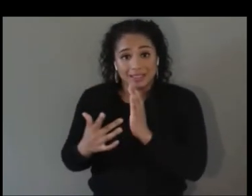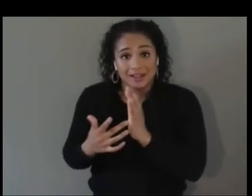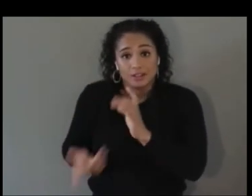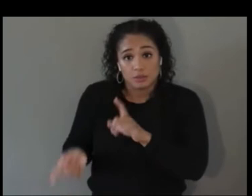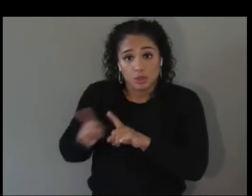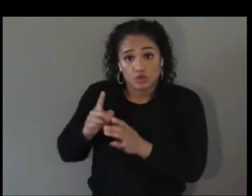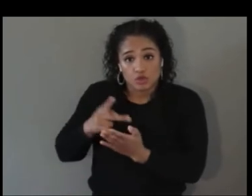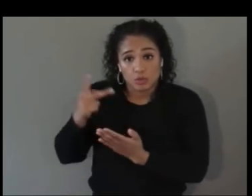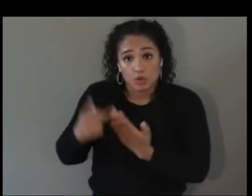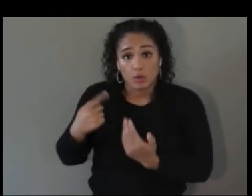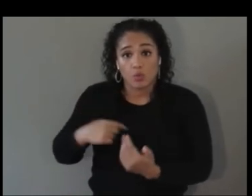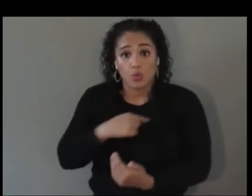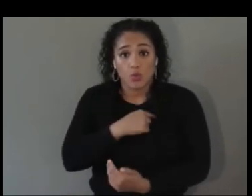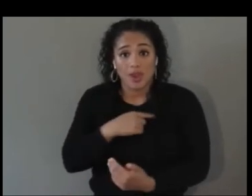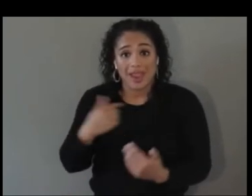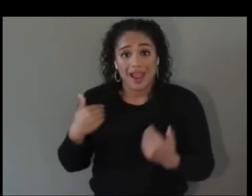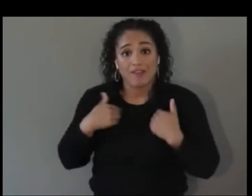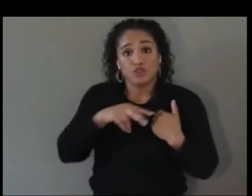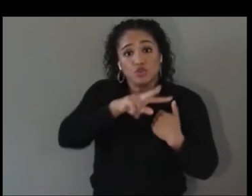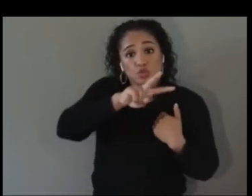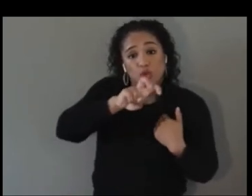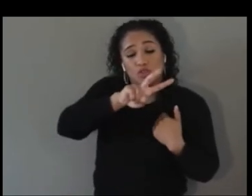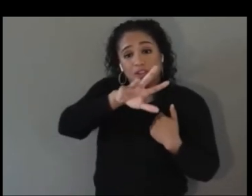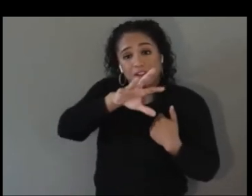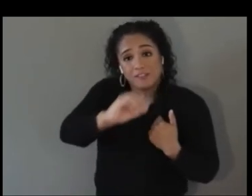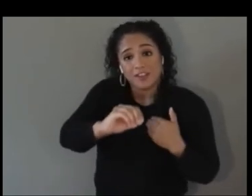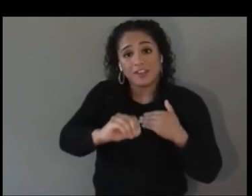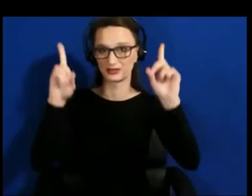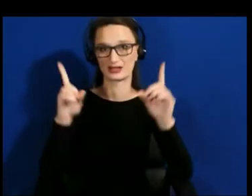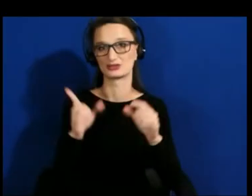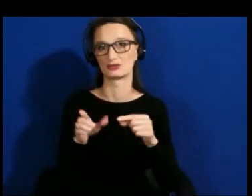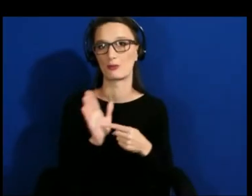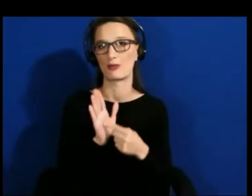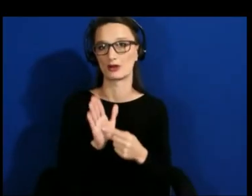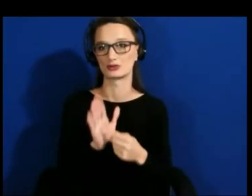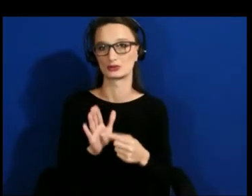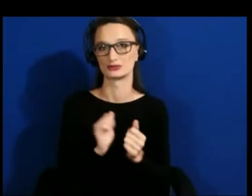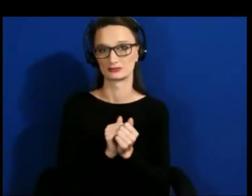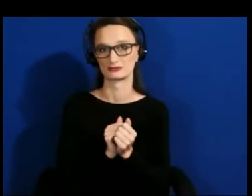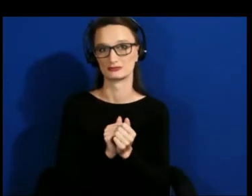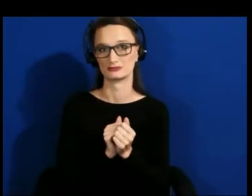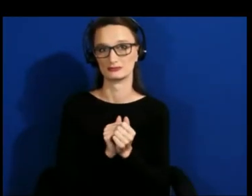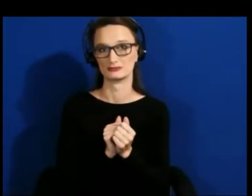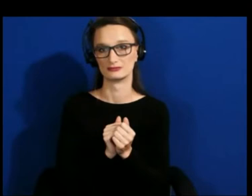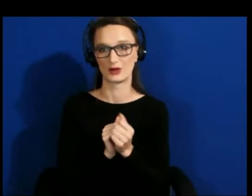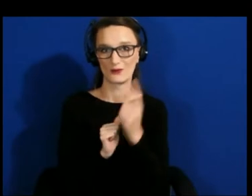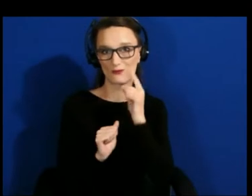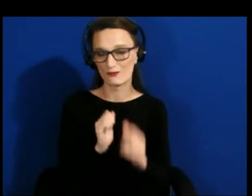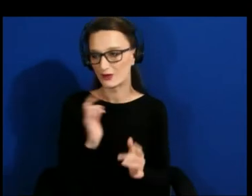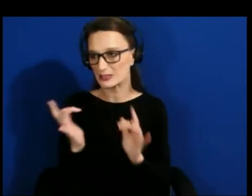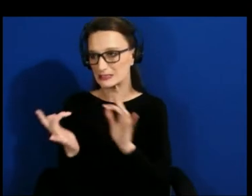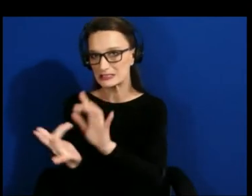we're building 250 more by year's end. To reach out to our specific K through 10 and K through 12 community